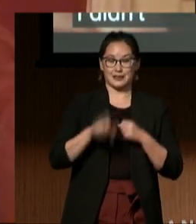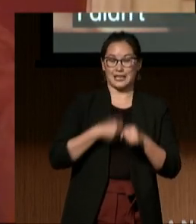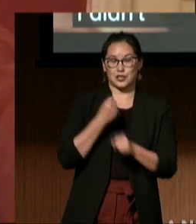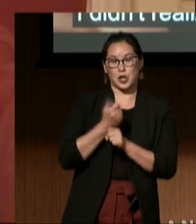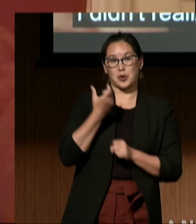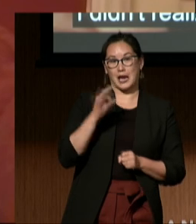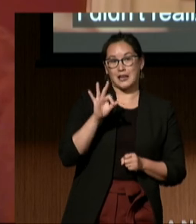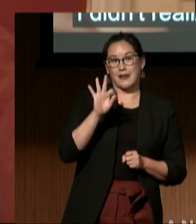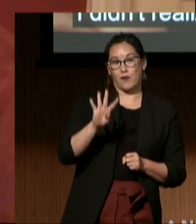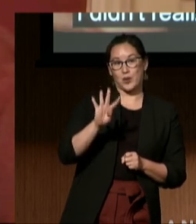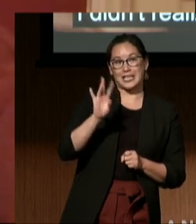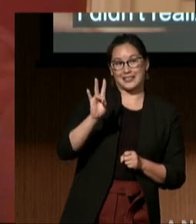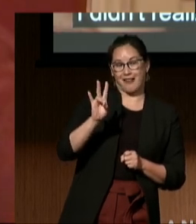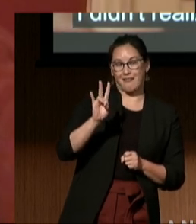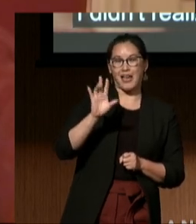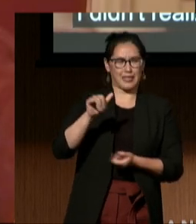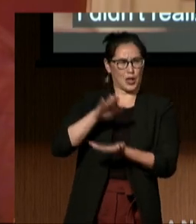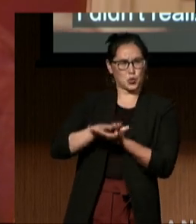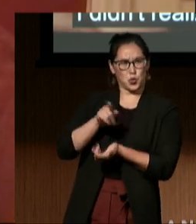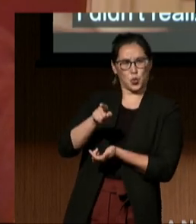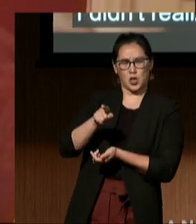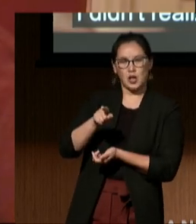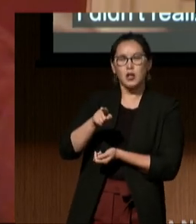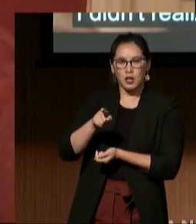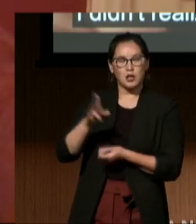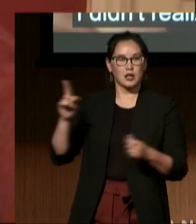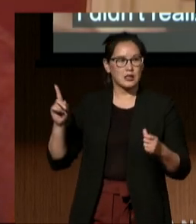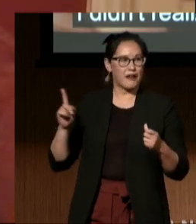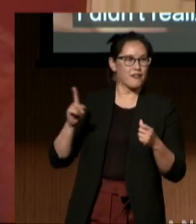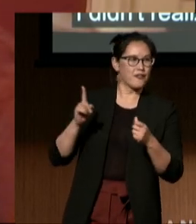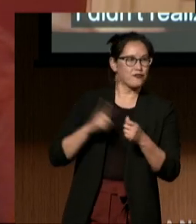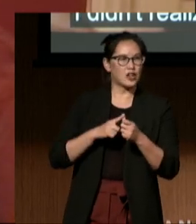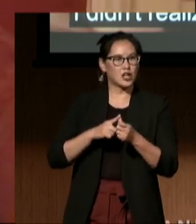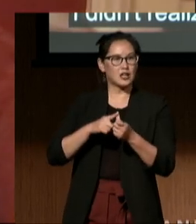the school was the first post-secondary institution